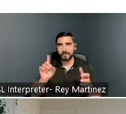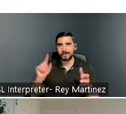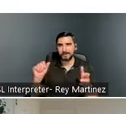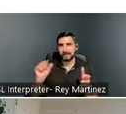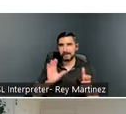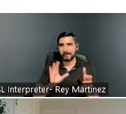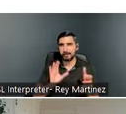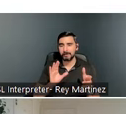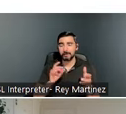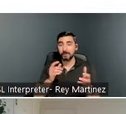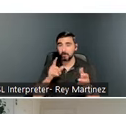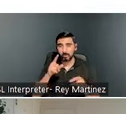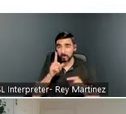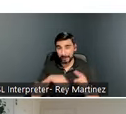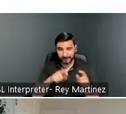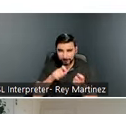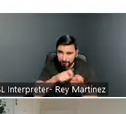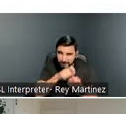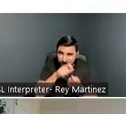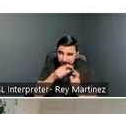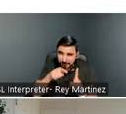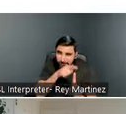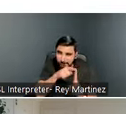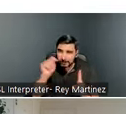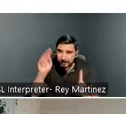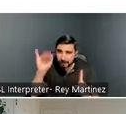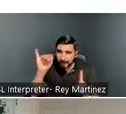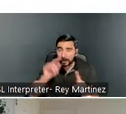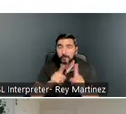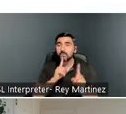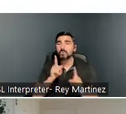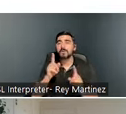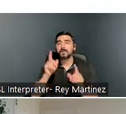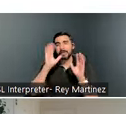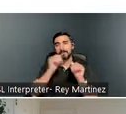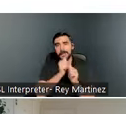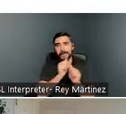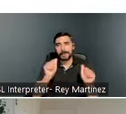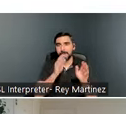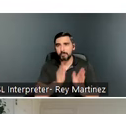have a brain injury, so we technically can accept anybody with a disability. However,